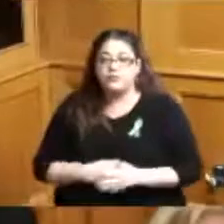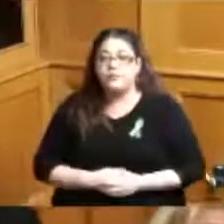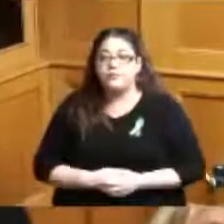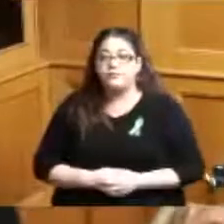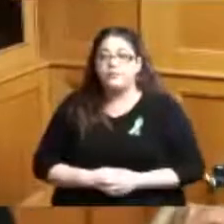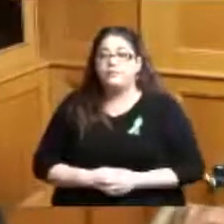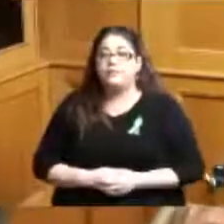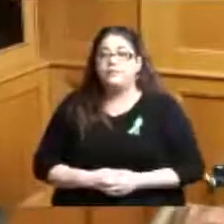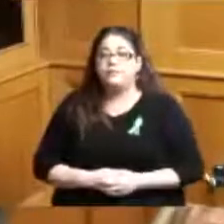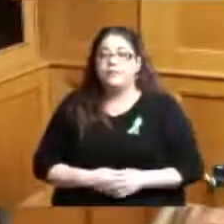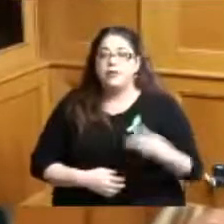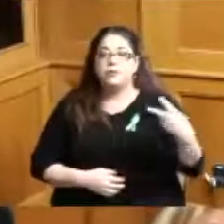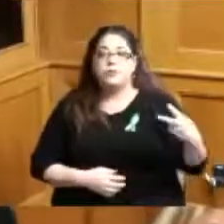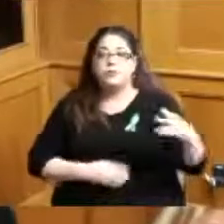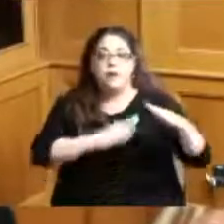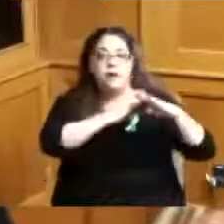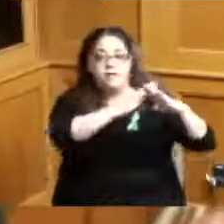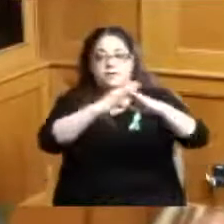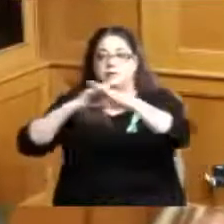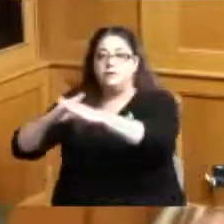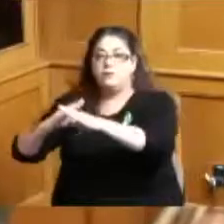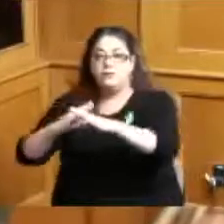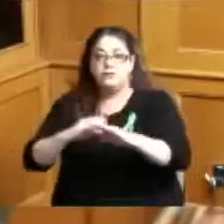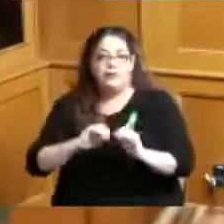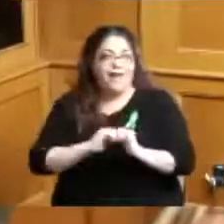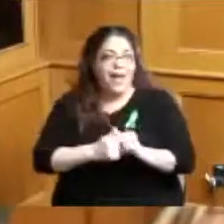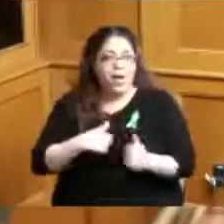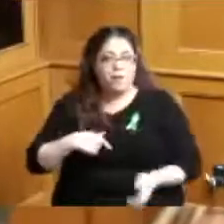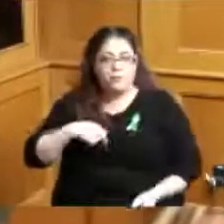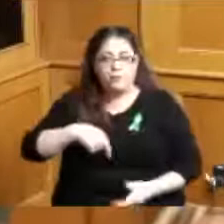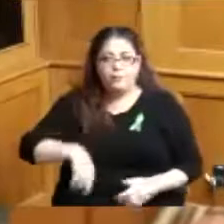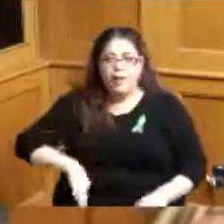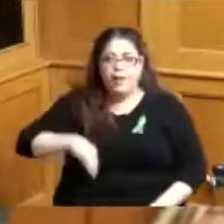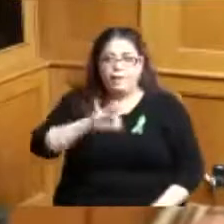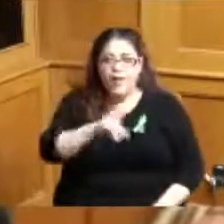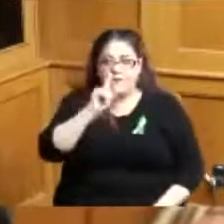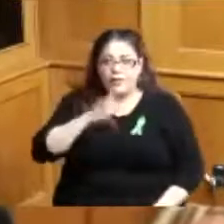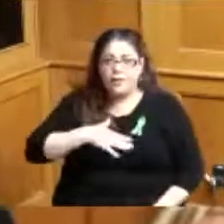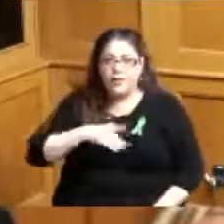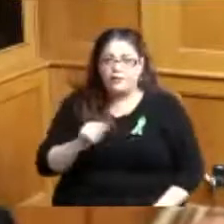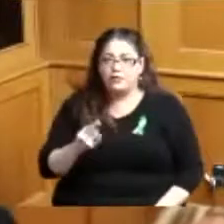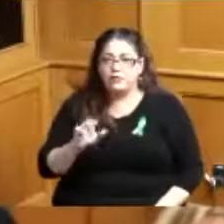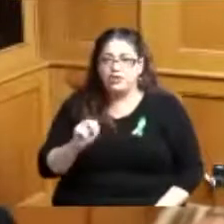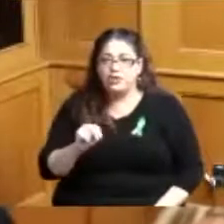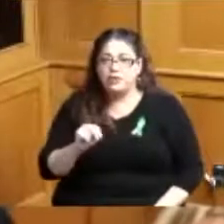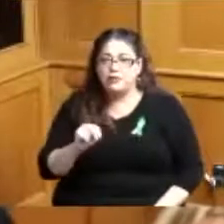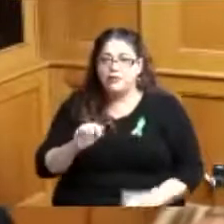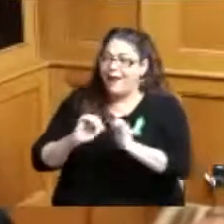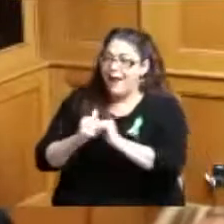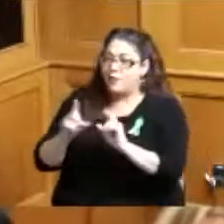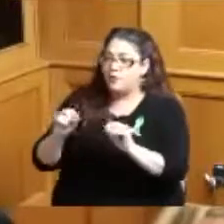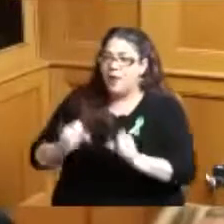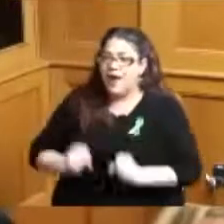have two obstacles how do I pay for my tuition and how do I survive while I'm learning that's what we